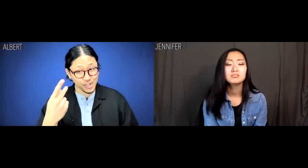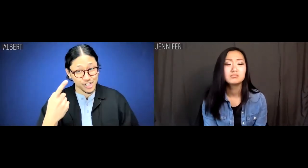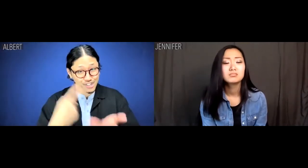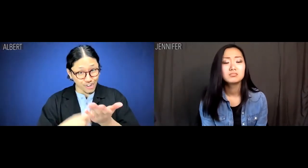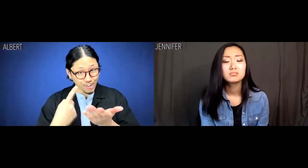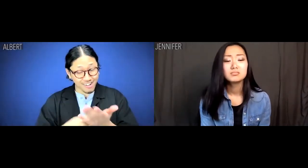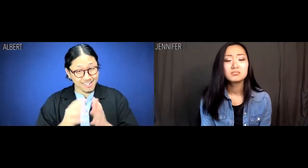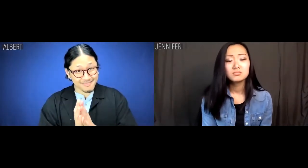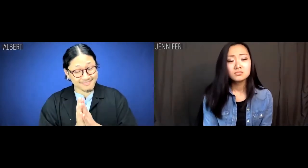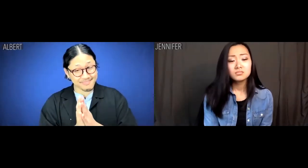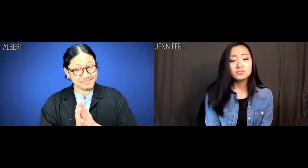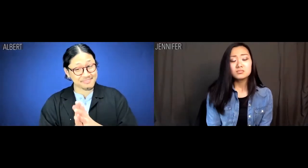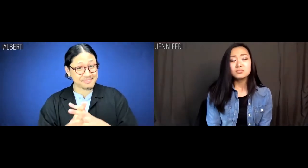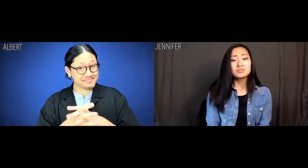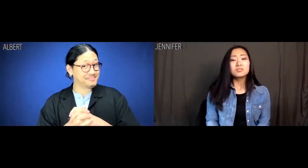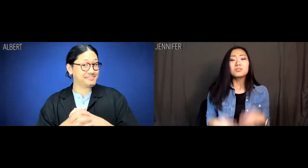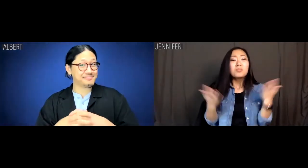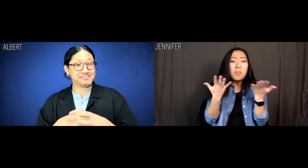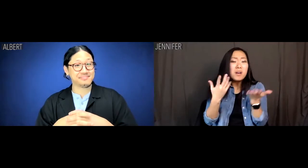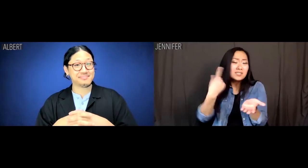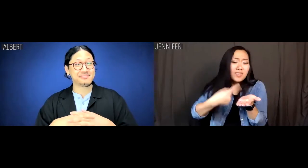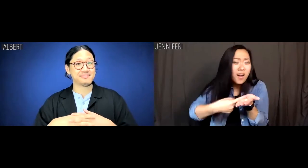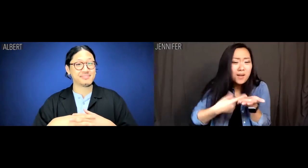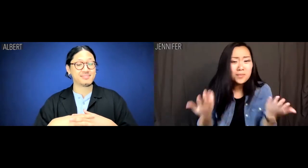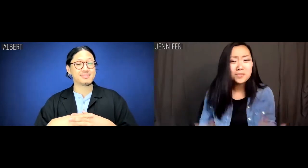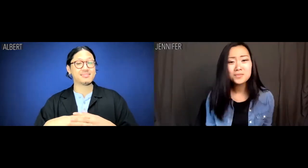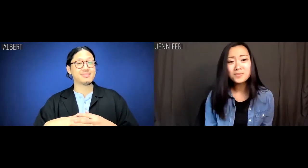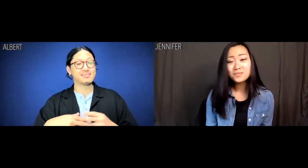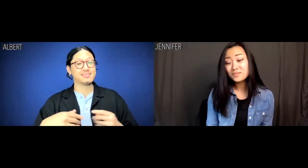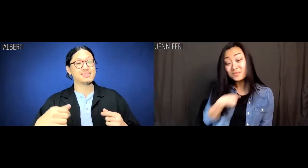Albert: Are we going to talk about this? Jennifer: What is there to talk about?